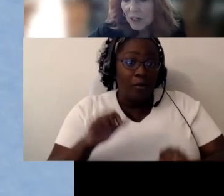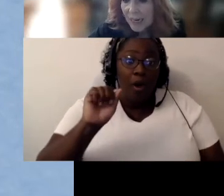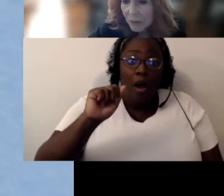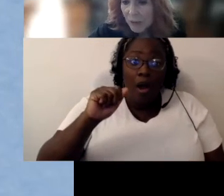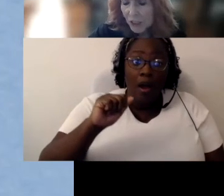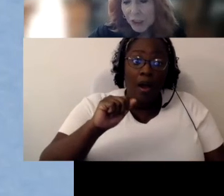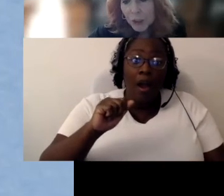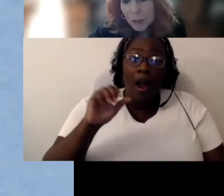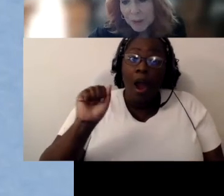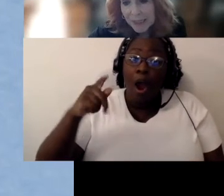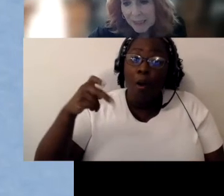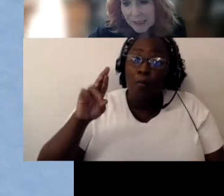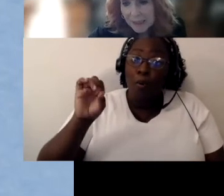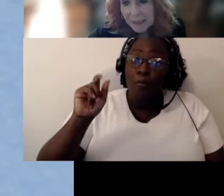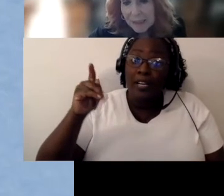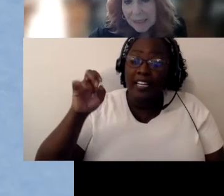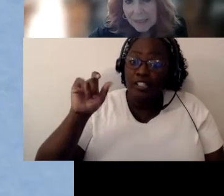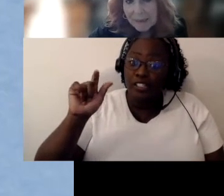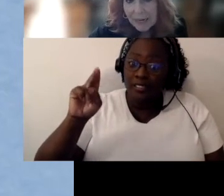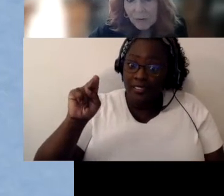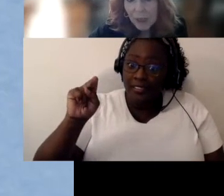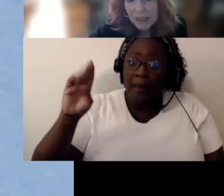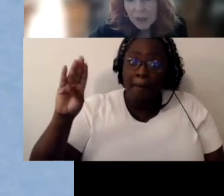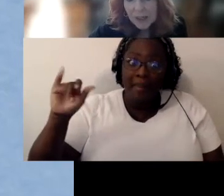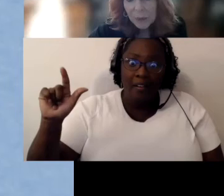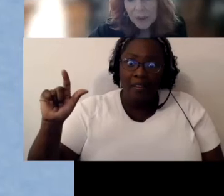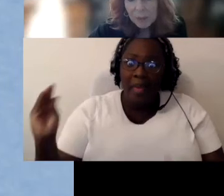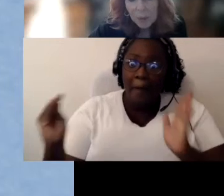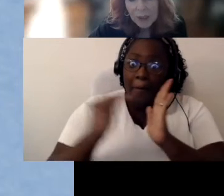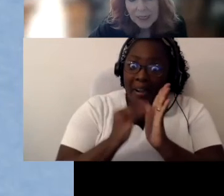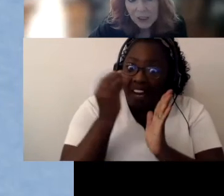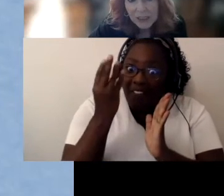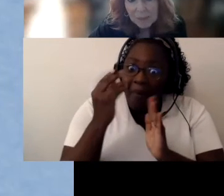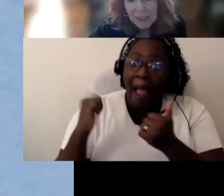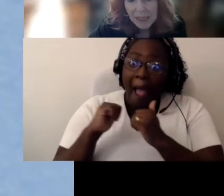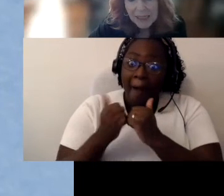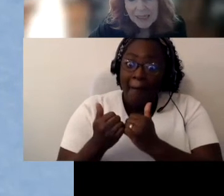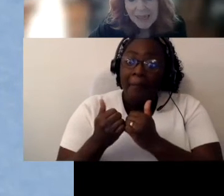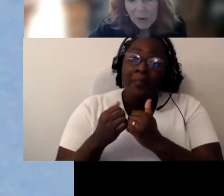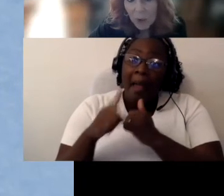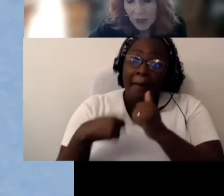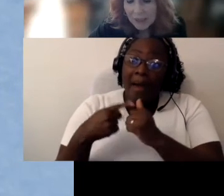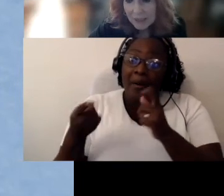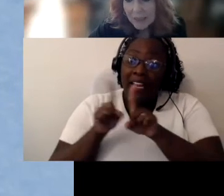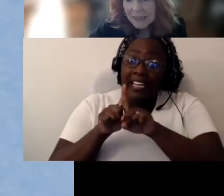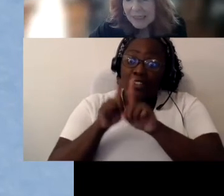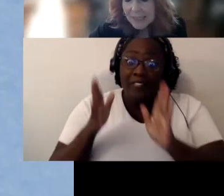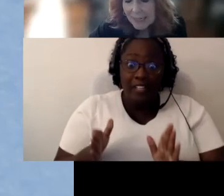intervener language in two places in the FY23 appropriations, because they want to send